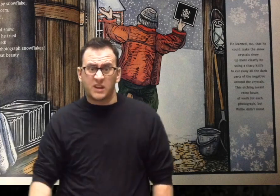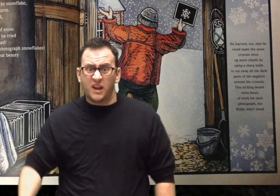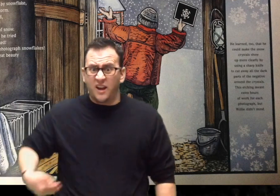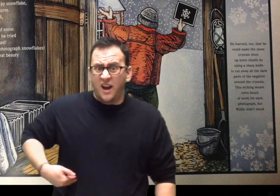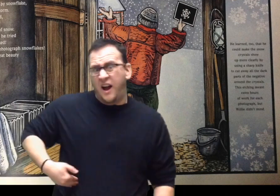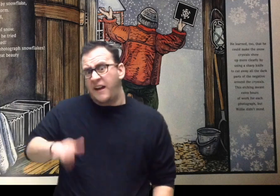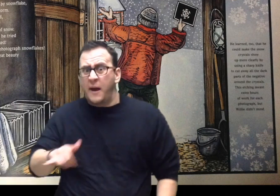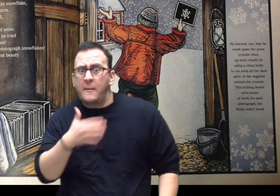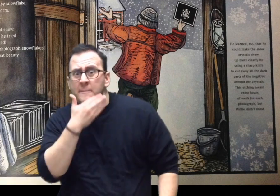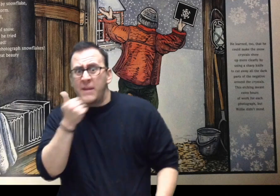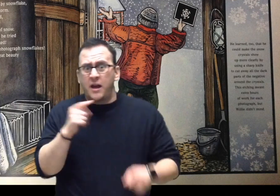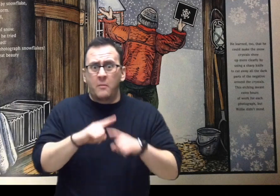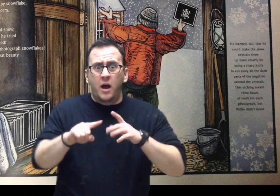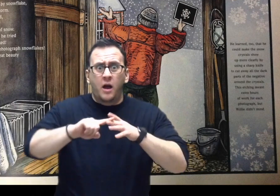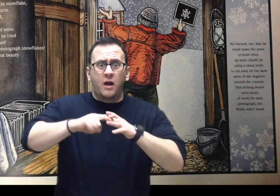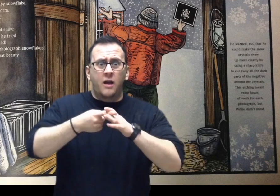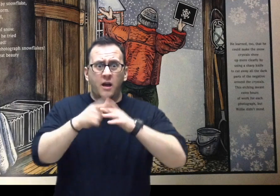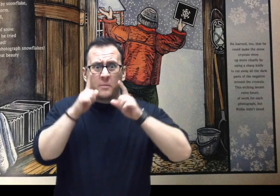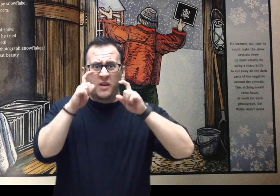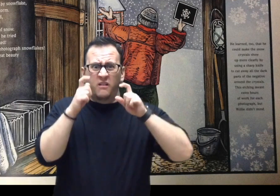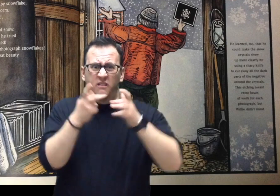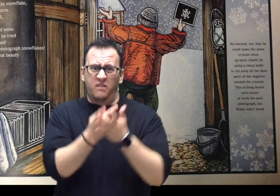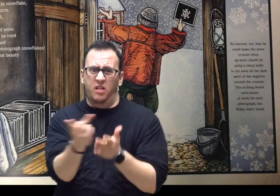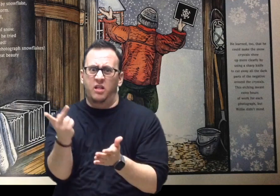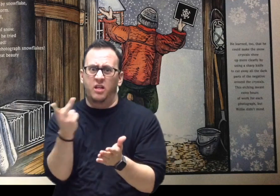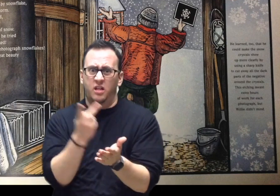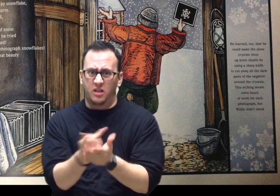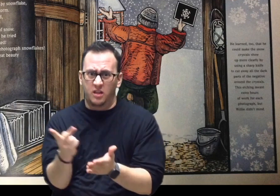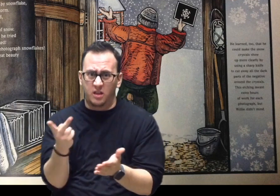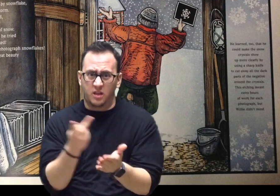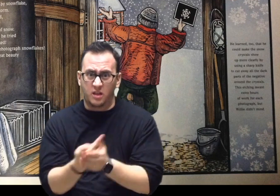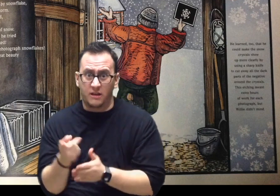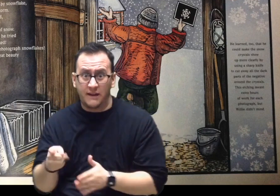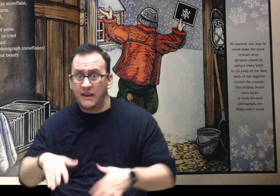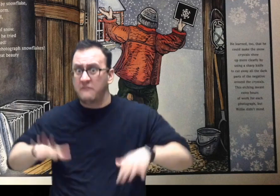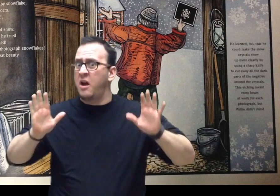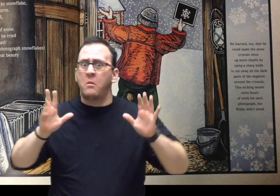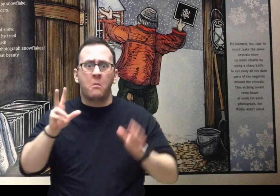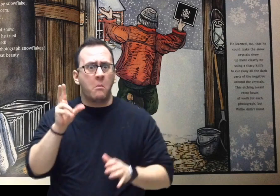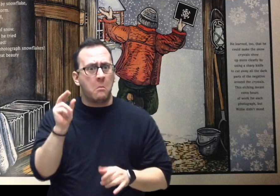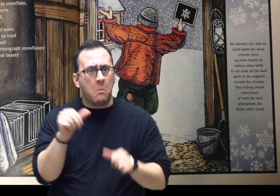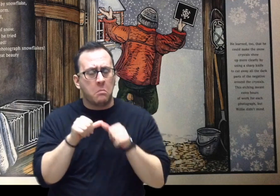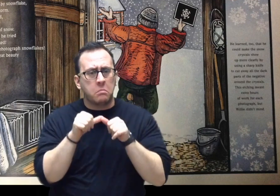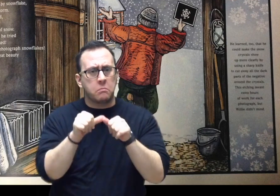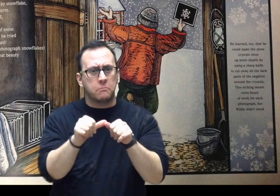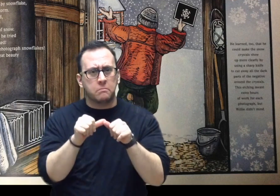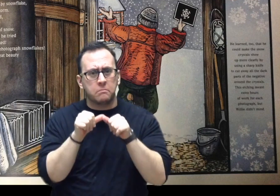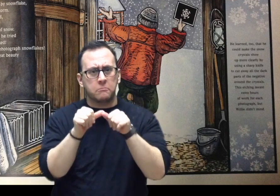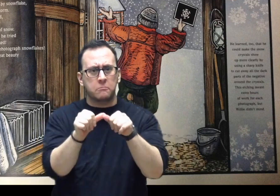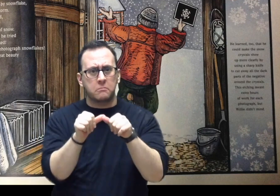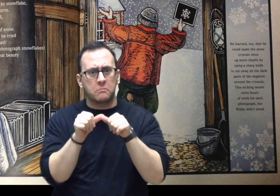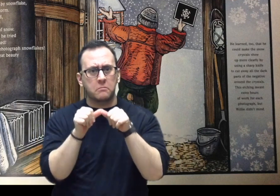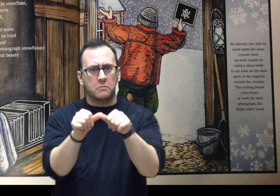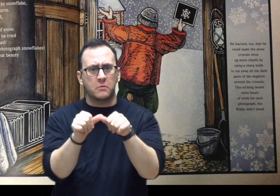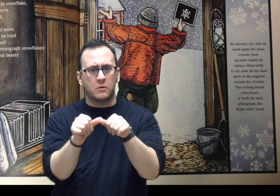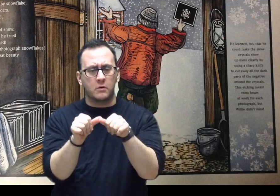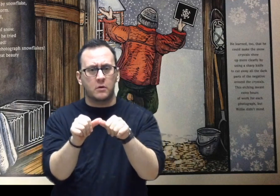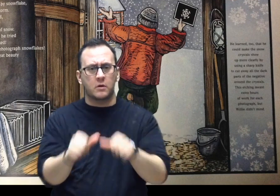Central Story: Even so his first pictures were failures -- no better than shadows. Yet he would not quit.